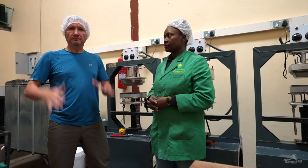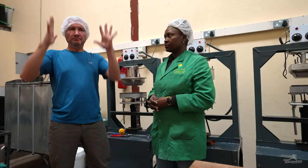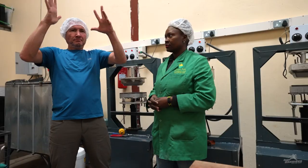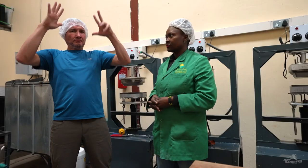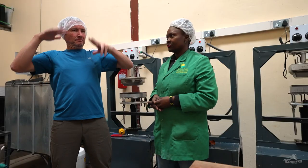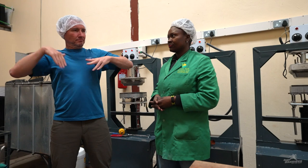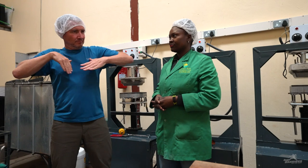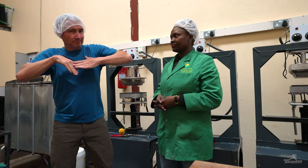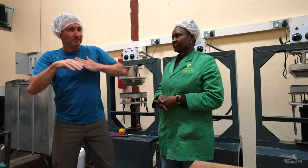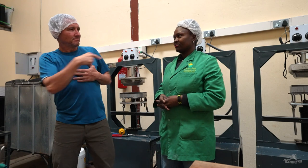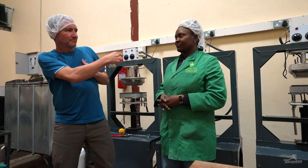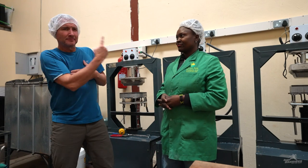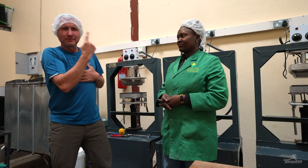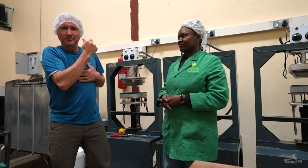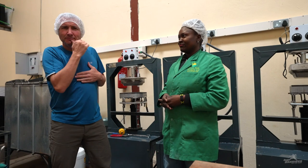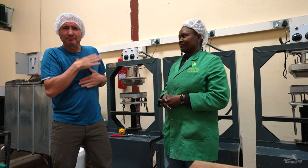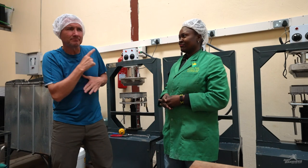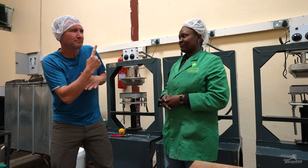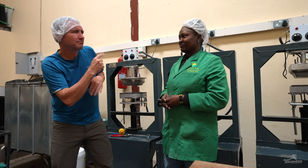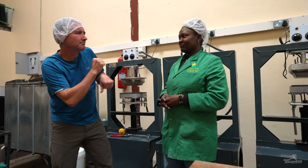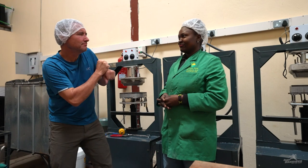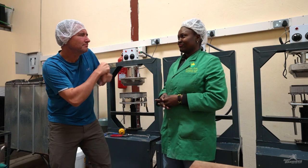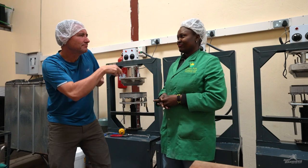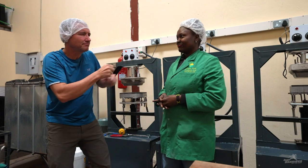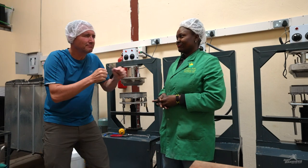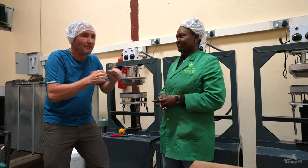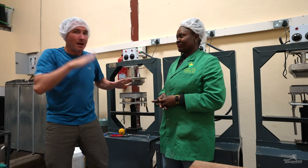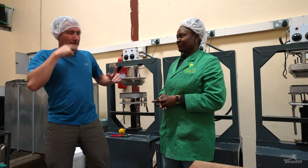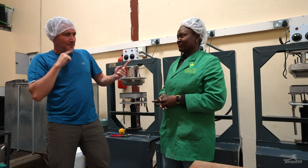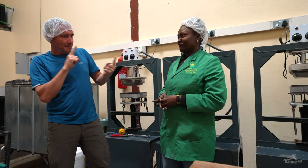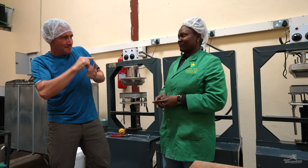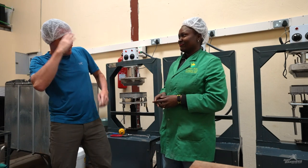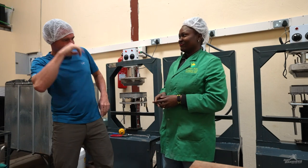Hey! We’re here with a woman I just know I had to meet.